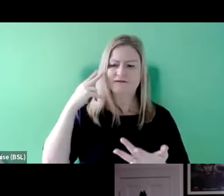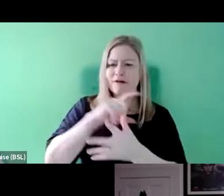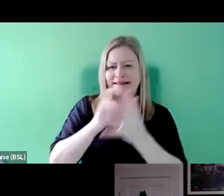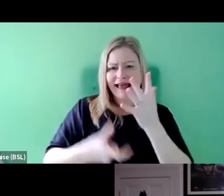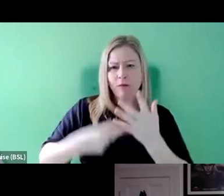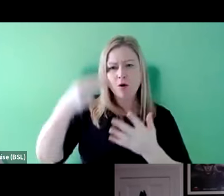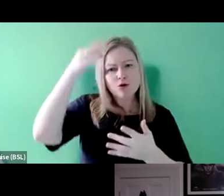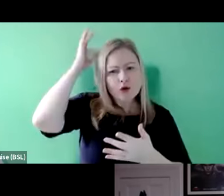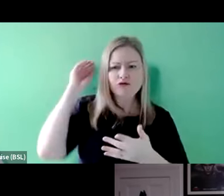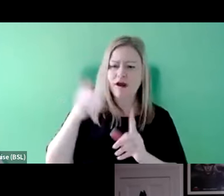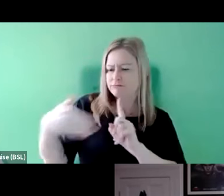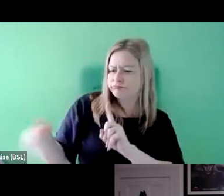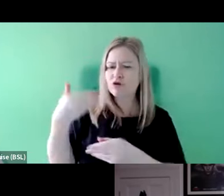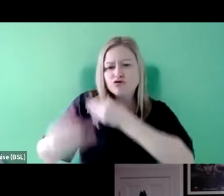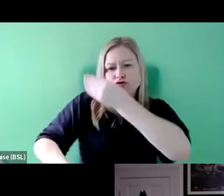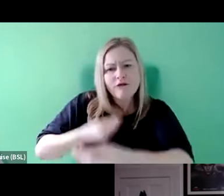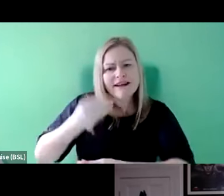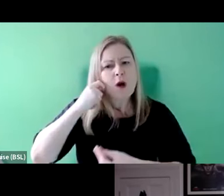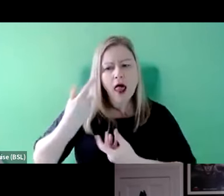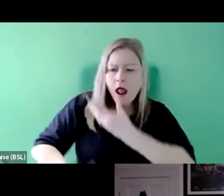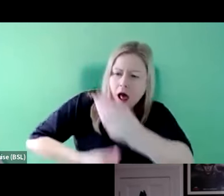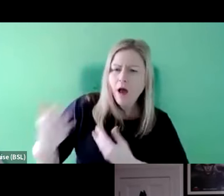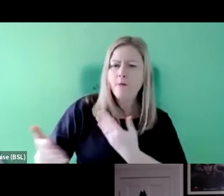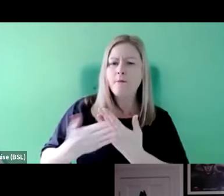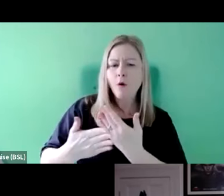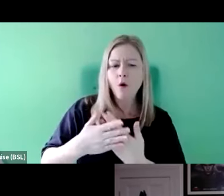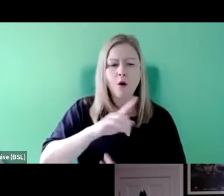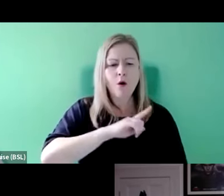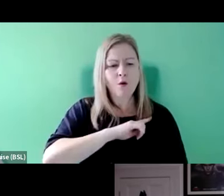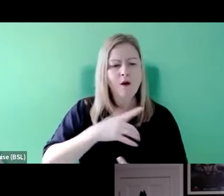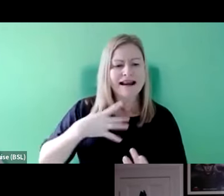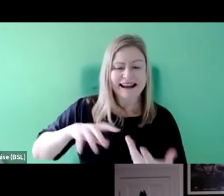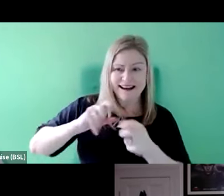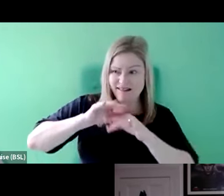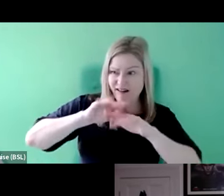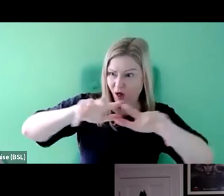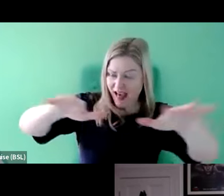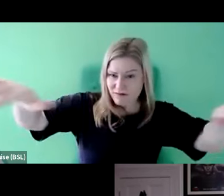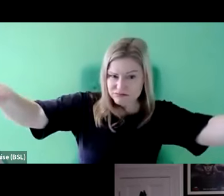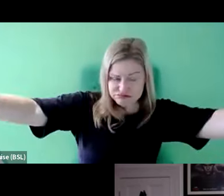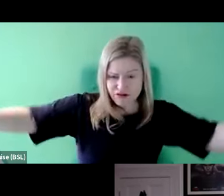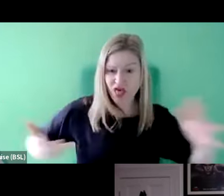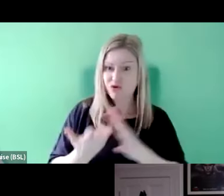stories. Because they have to infiltrate every level, you know what I mean? It can't just